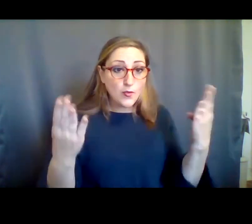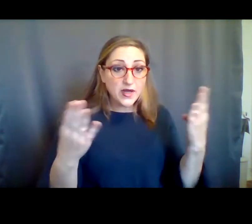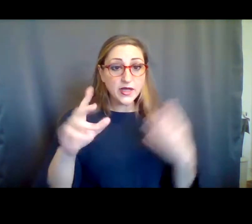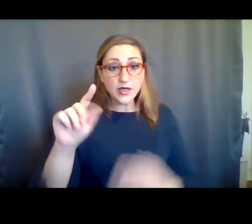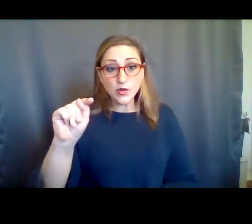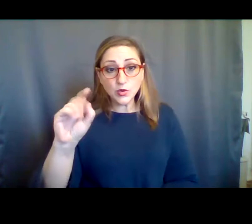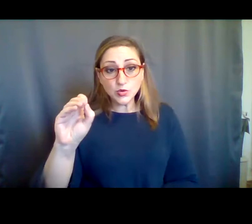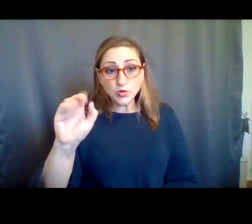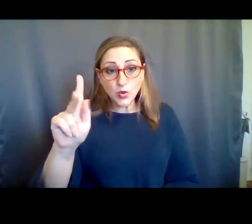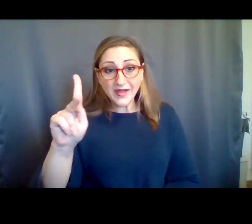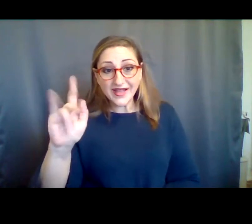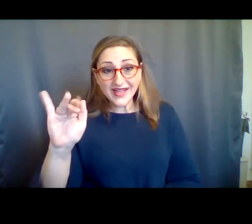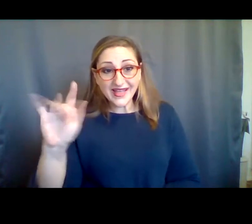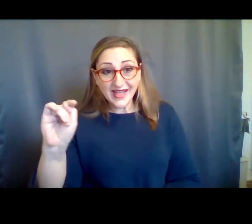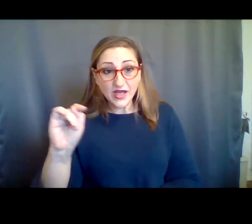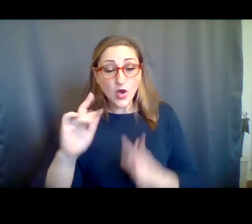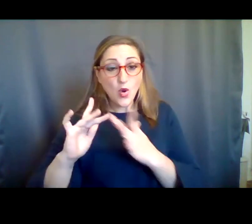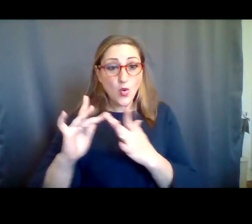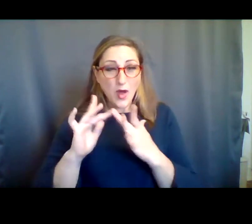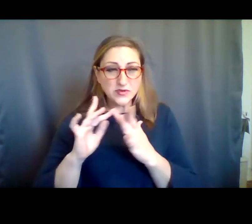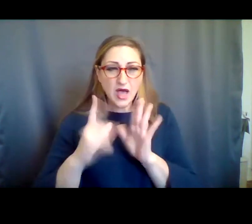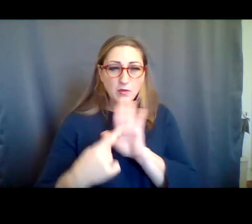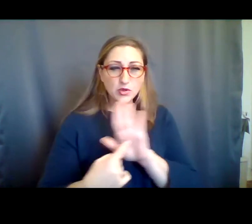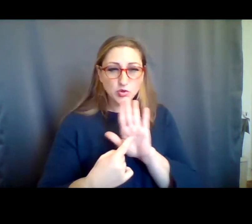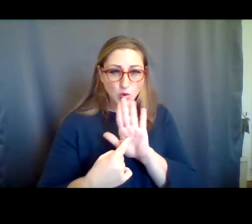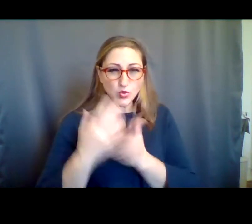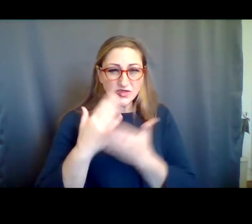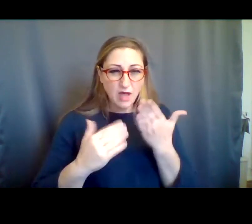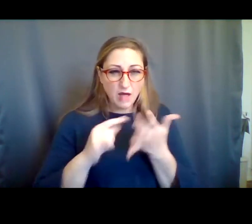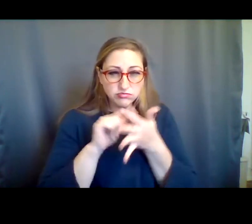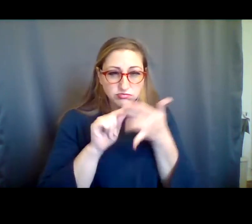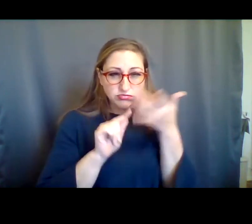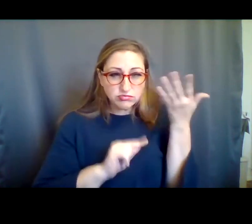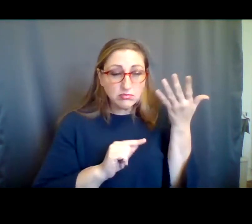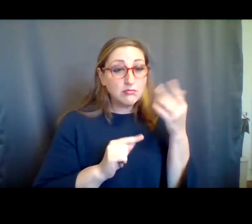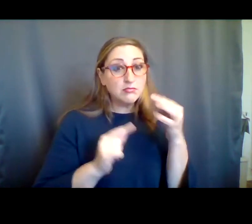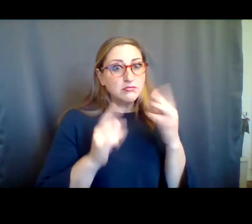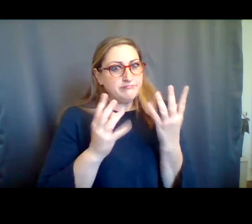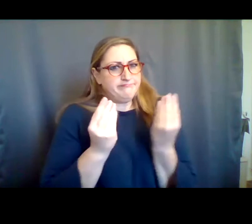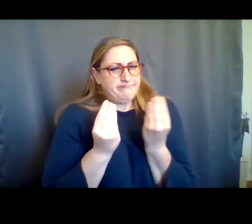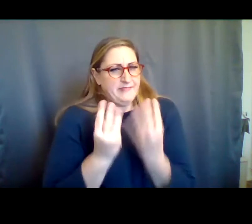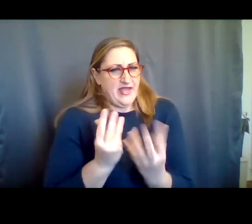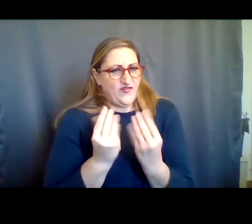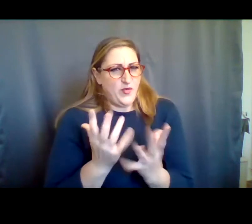Reopening Toolkit website and show you some of the features on the pages . There's a lot of information in this Toolkit that's